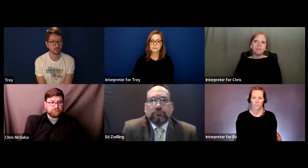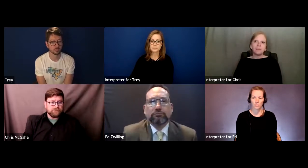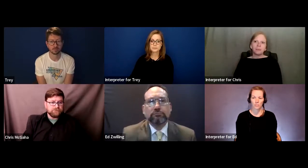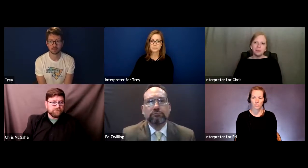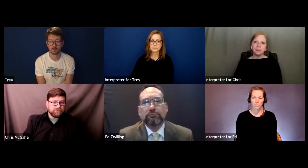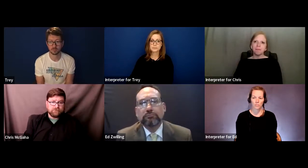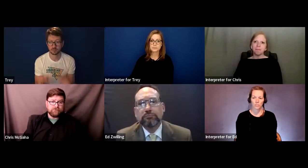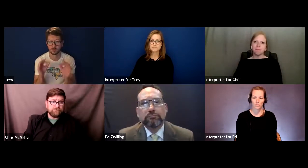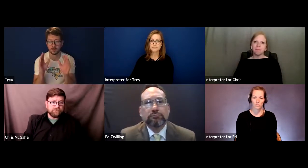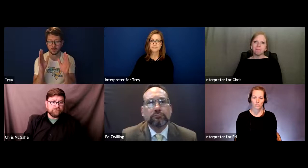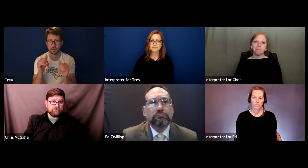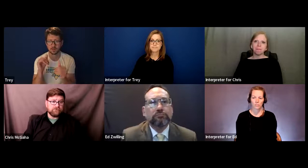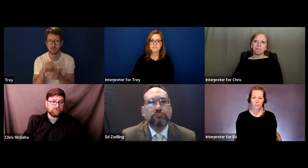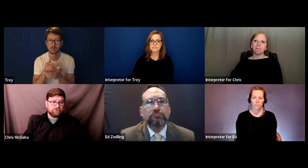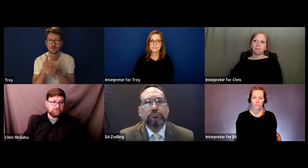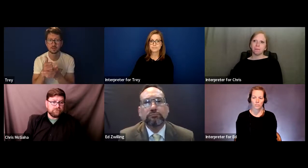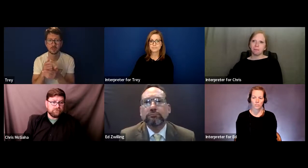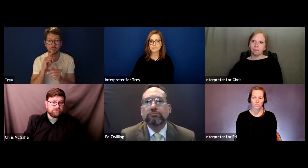Trey: All right.